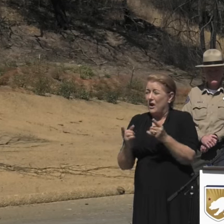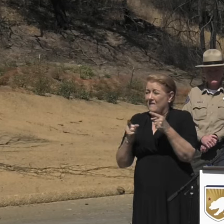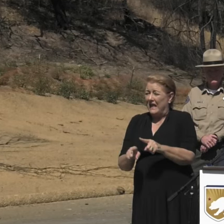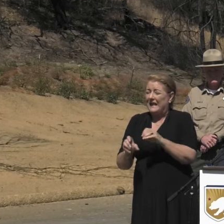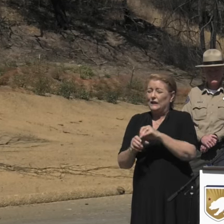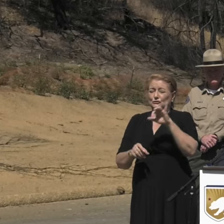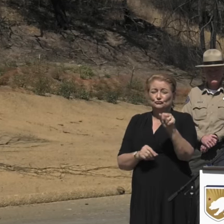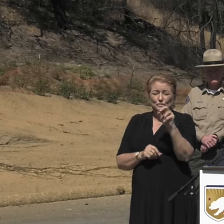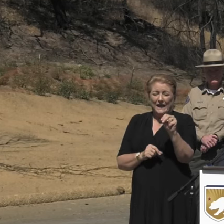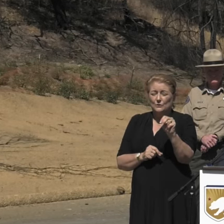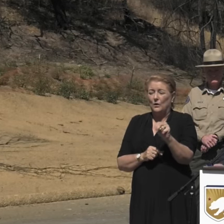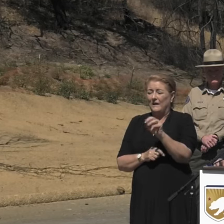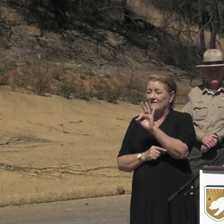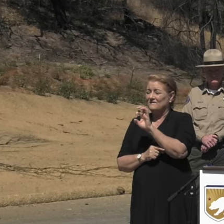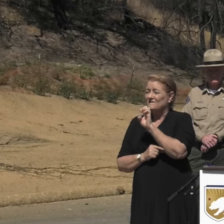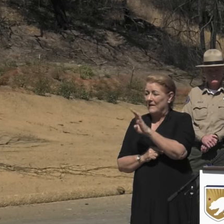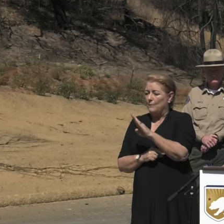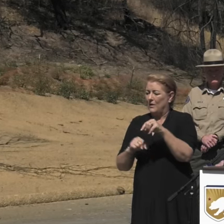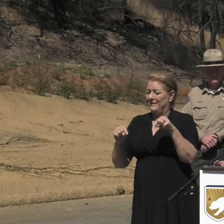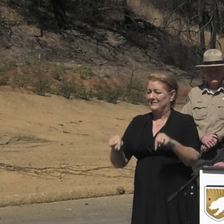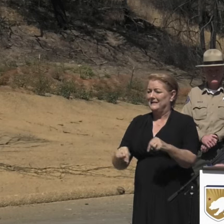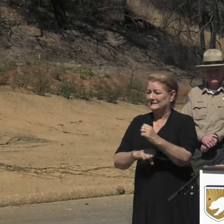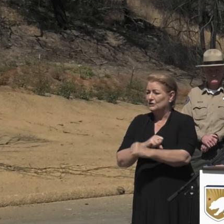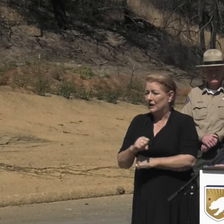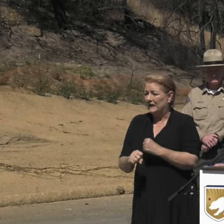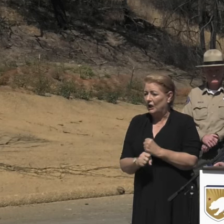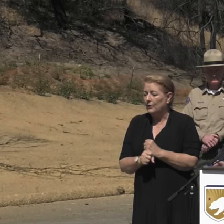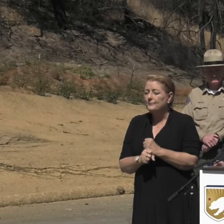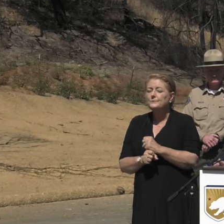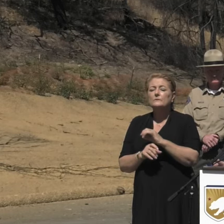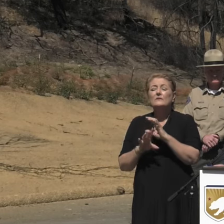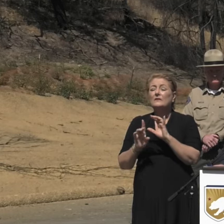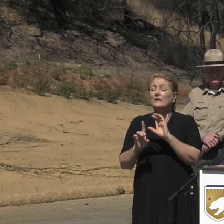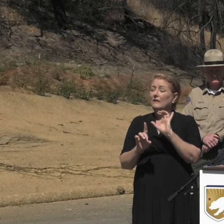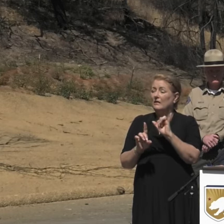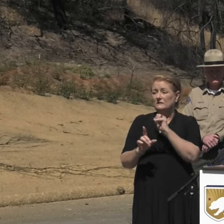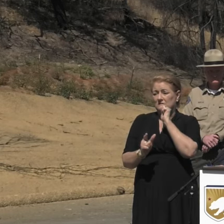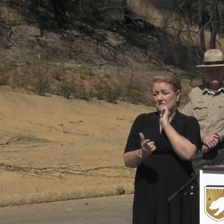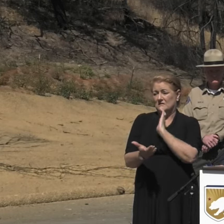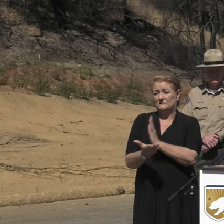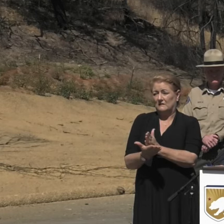and February of this year, but that did not stop our crews.